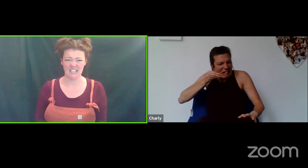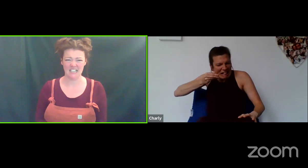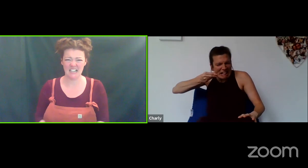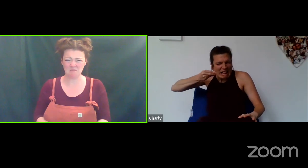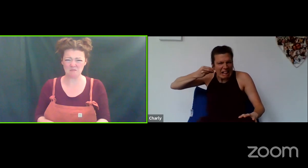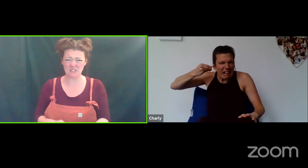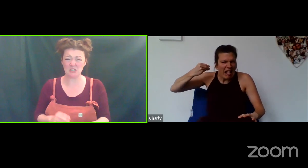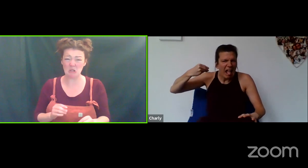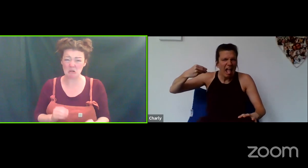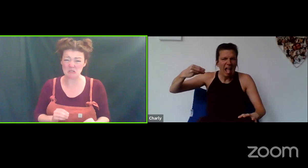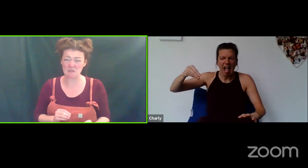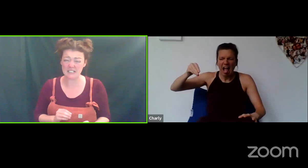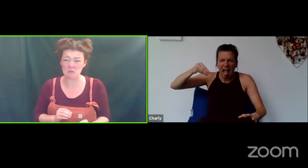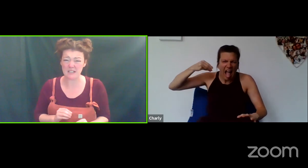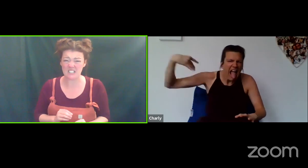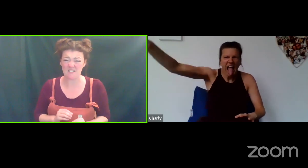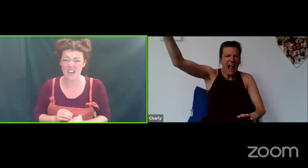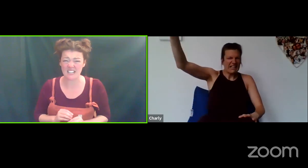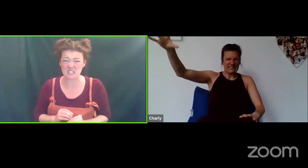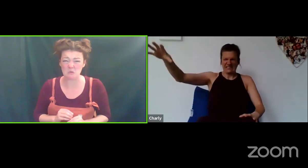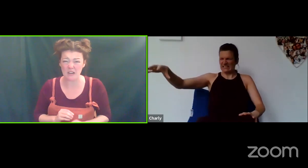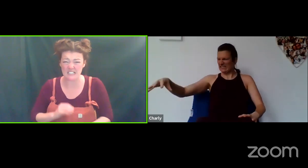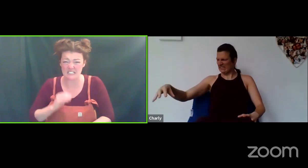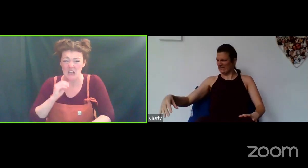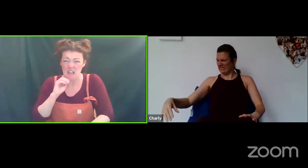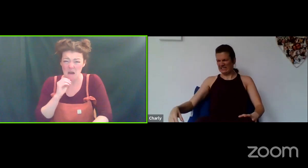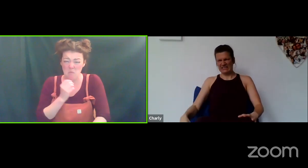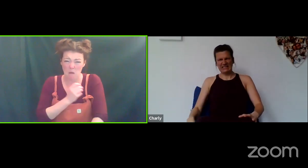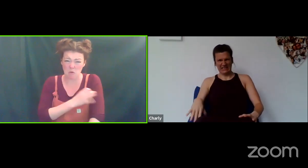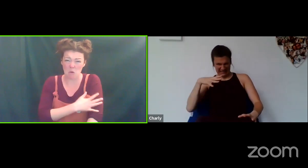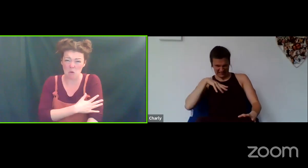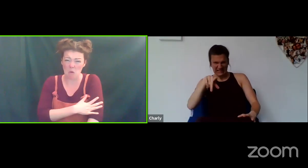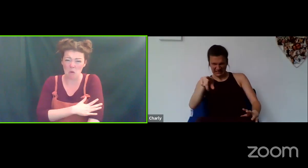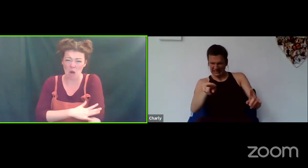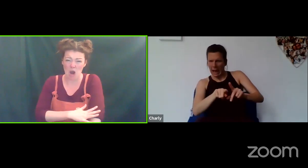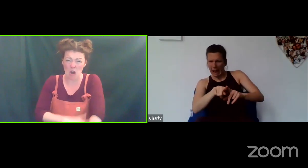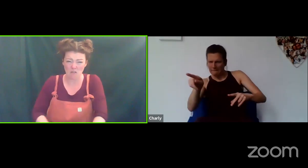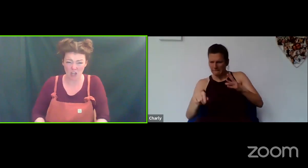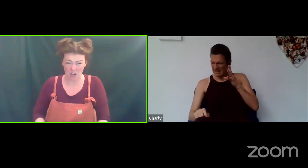Now there's lots of little bits of that's sweet, that bubble, all over you